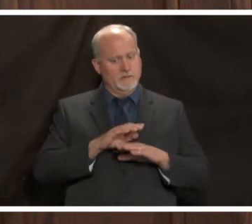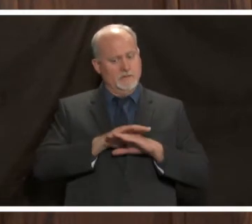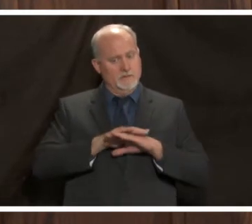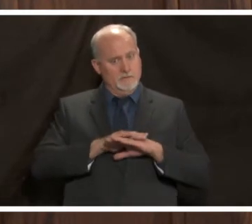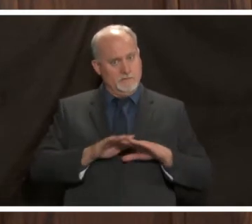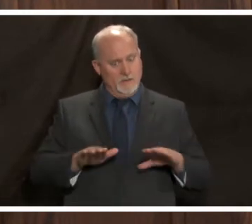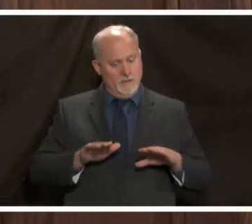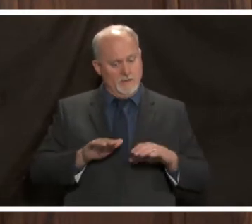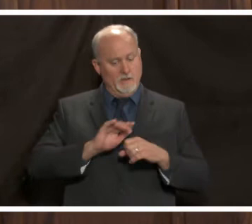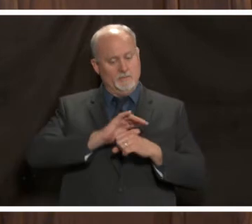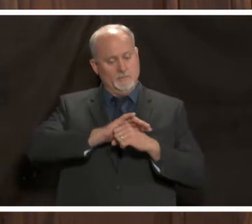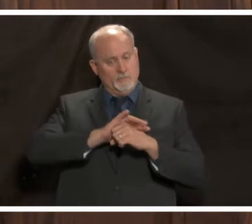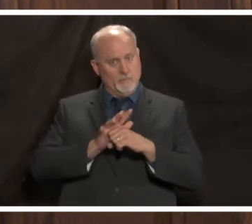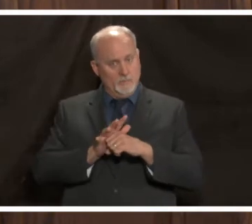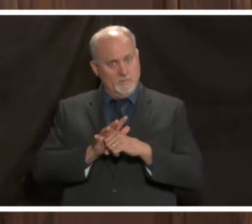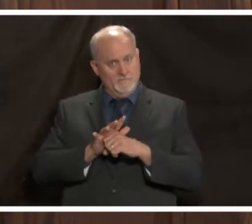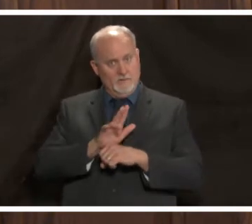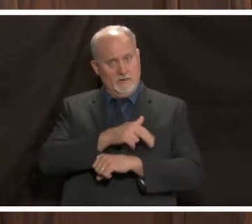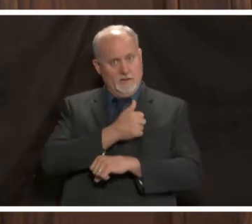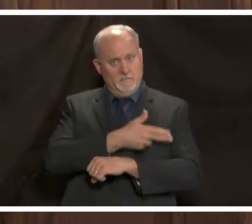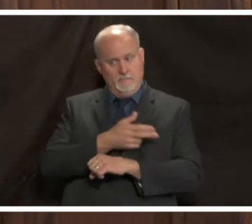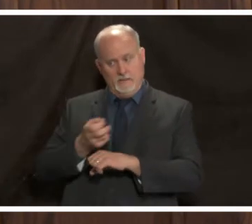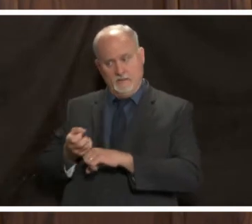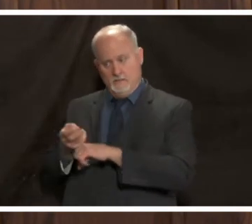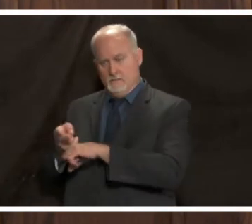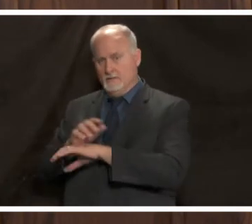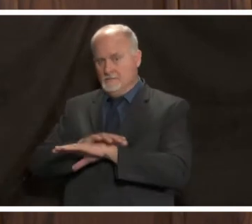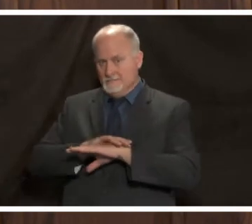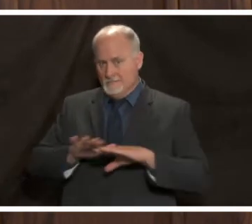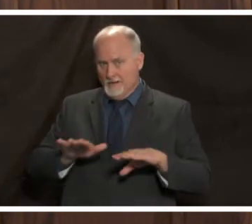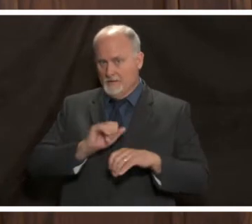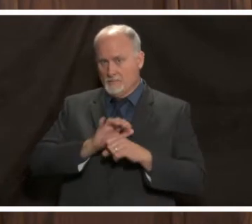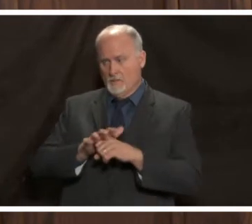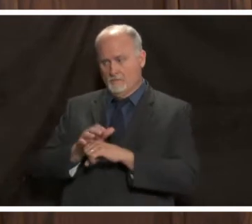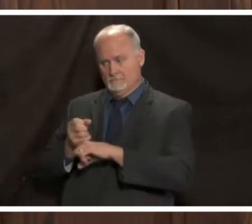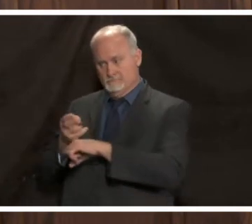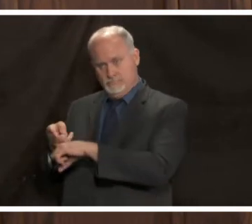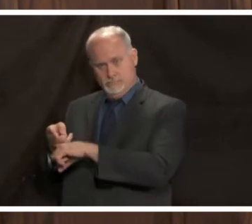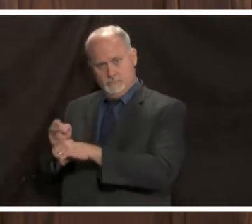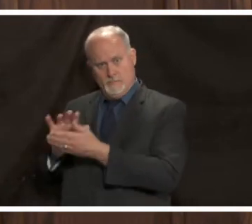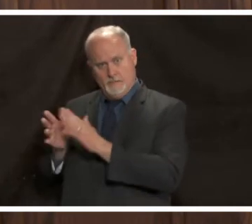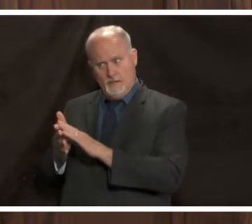increasing in tandem as well and is that straining the health care system so do we have an influx